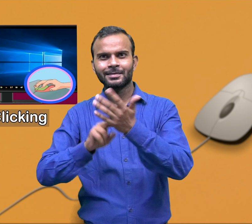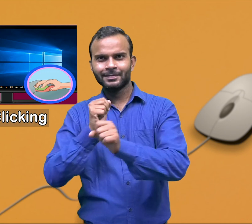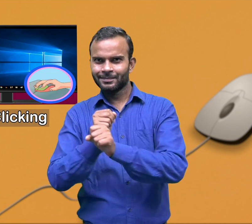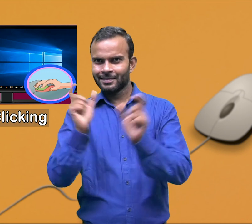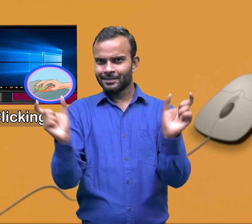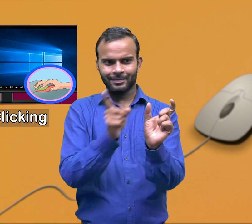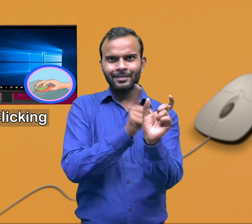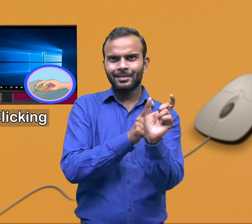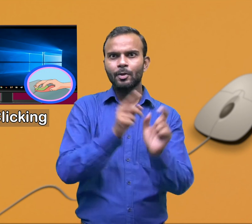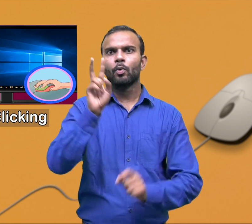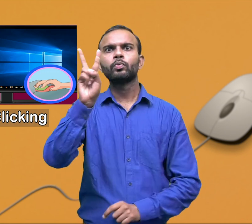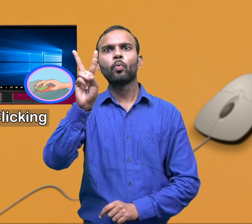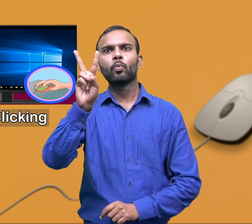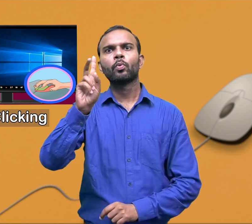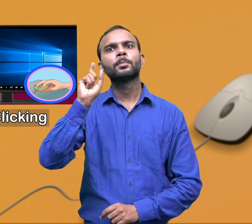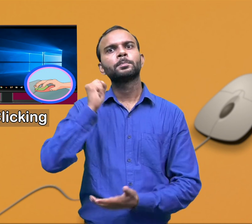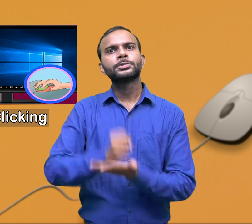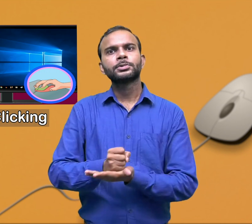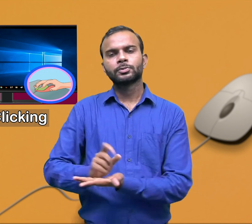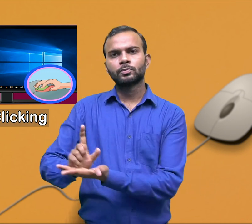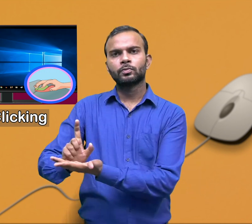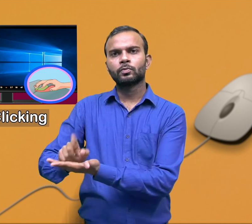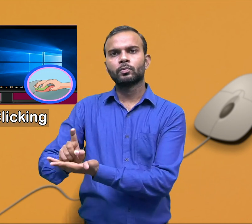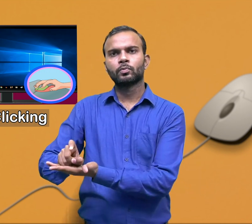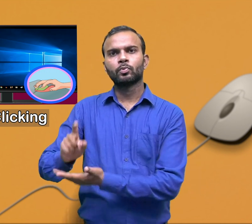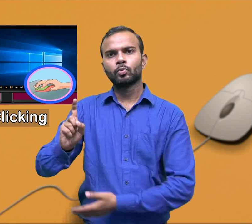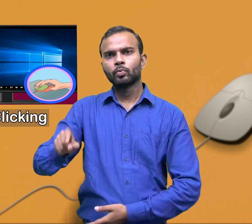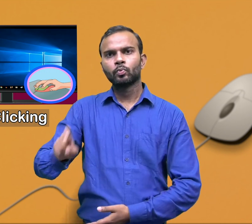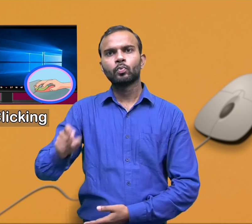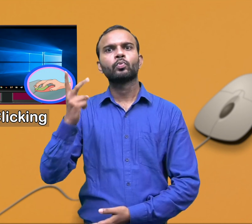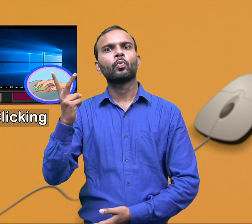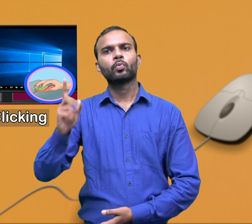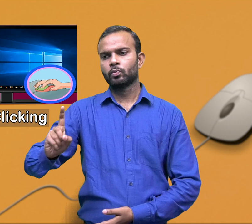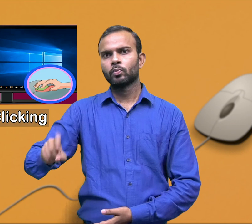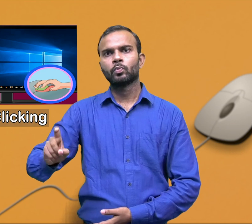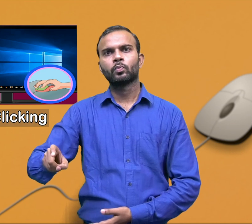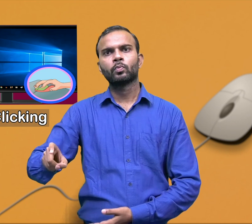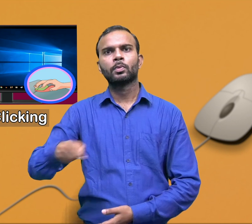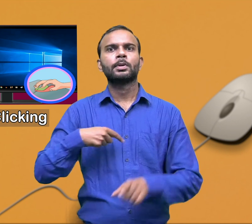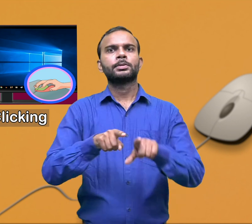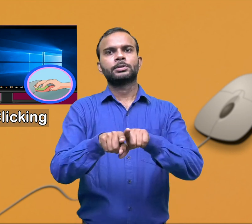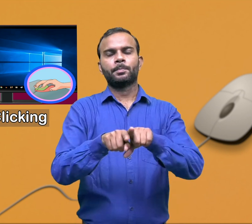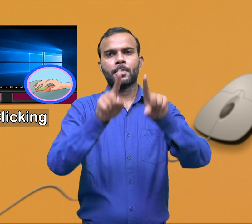To double click, press the left mouse button twice without stopping and then release it.